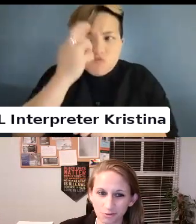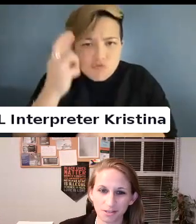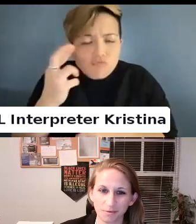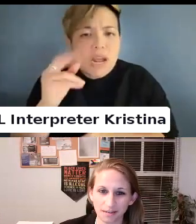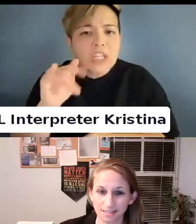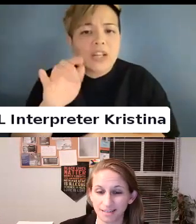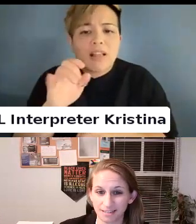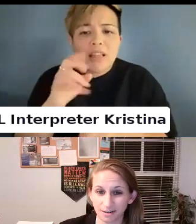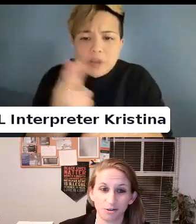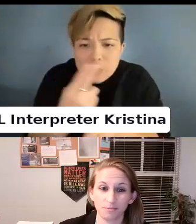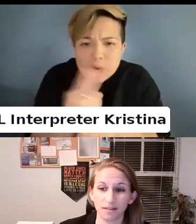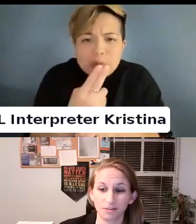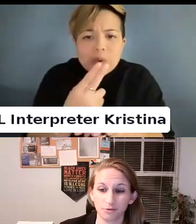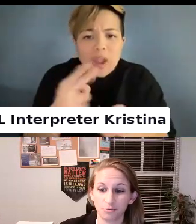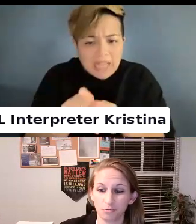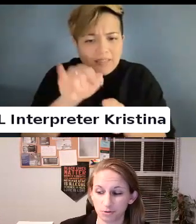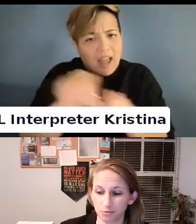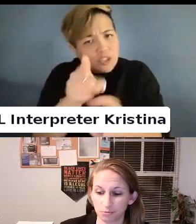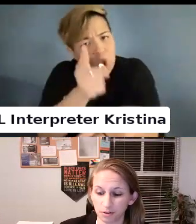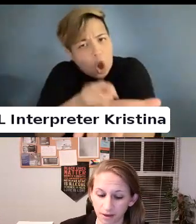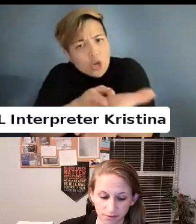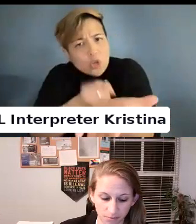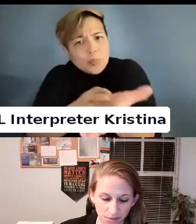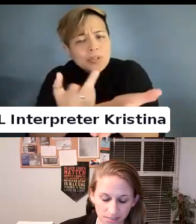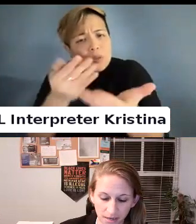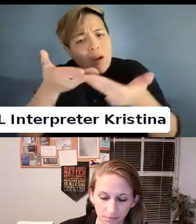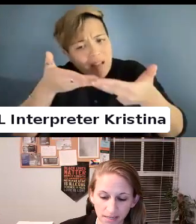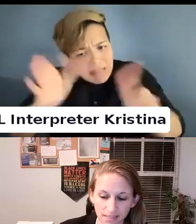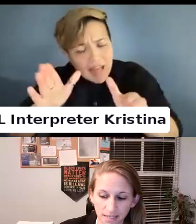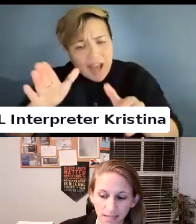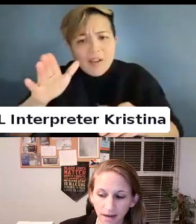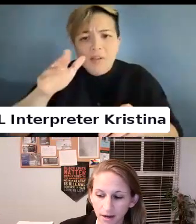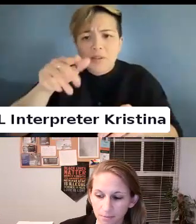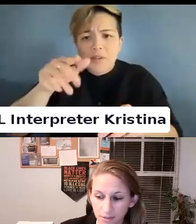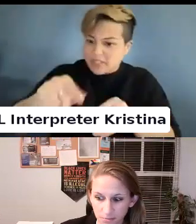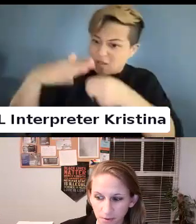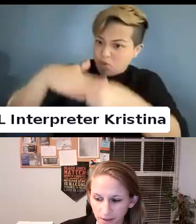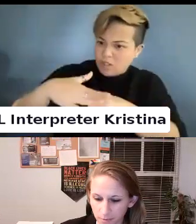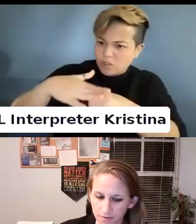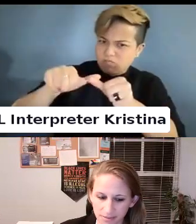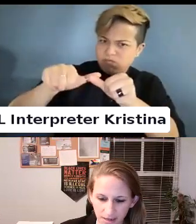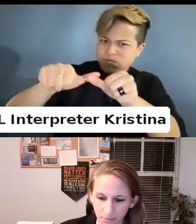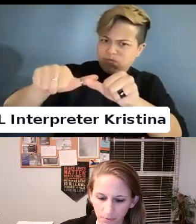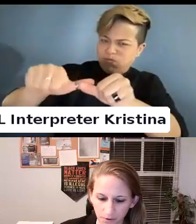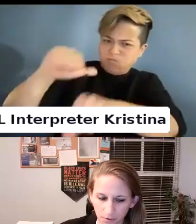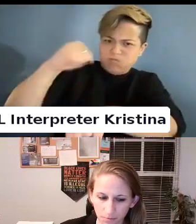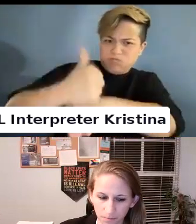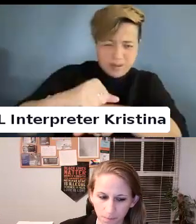use it as an argument to allow the open ocean to stay in place. Just by way of example.